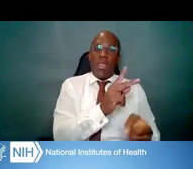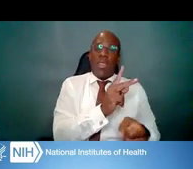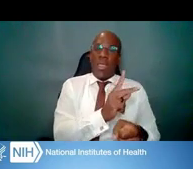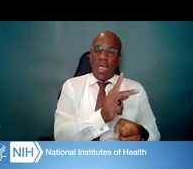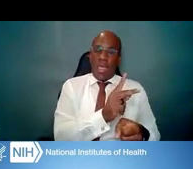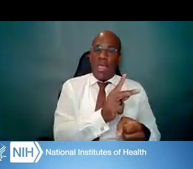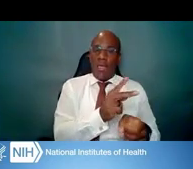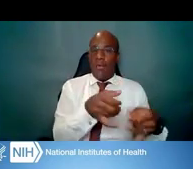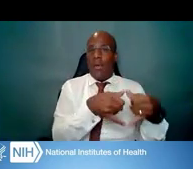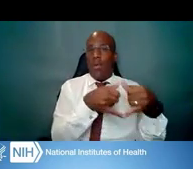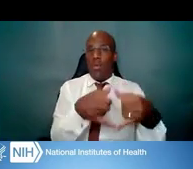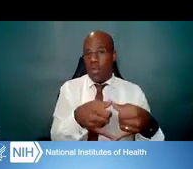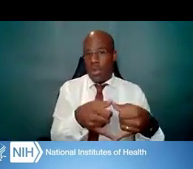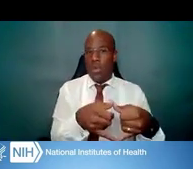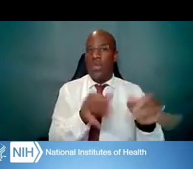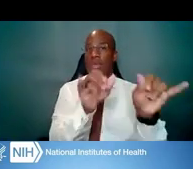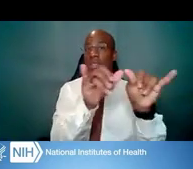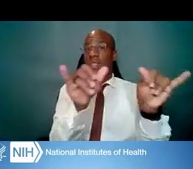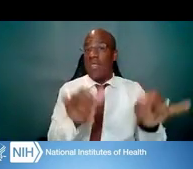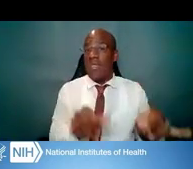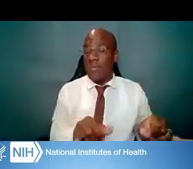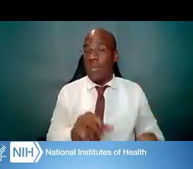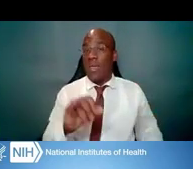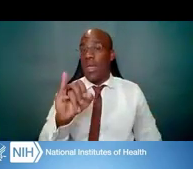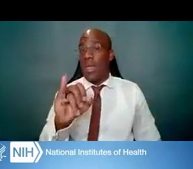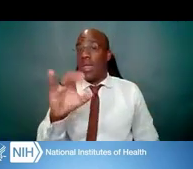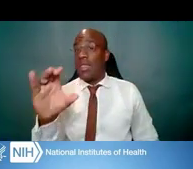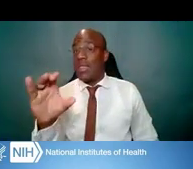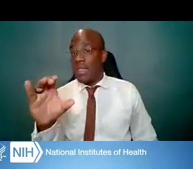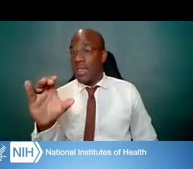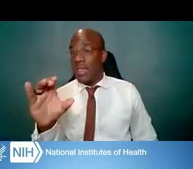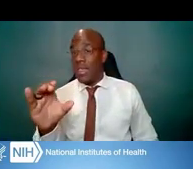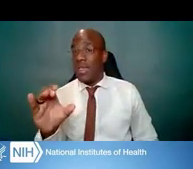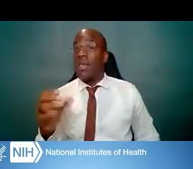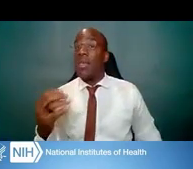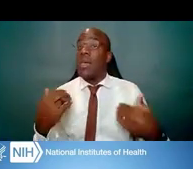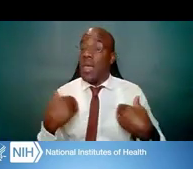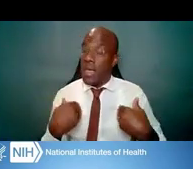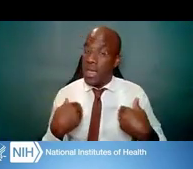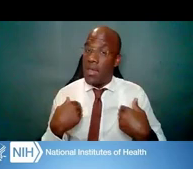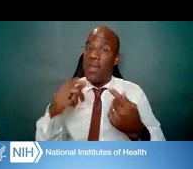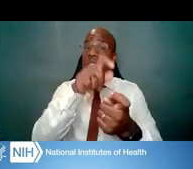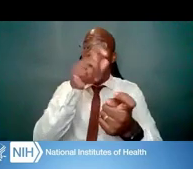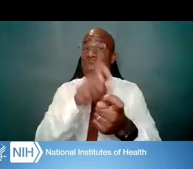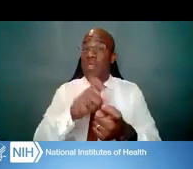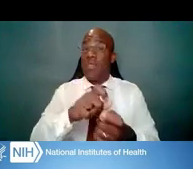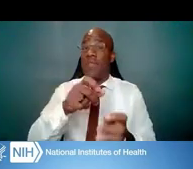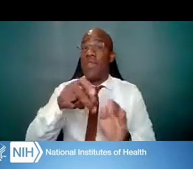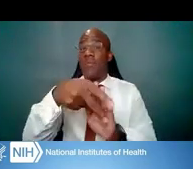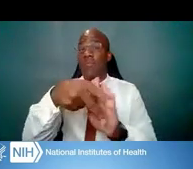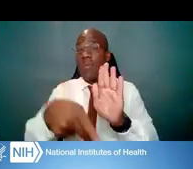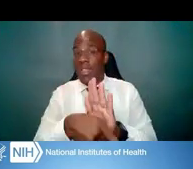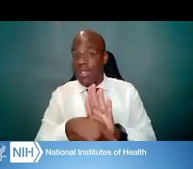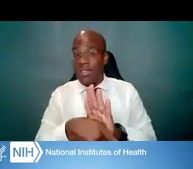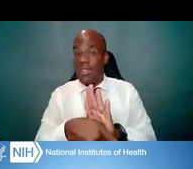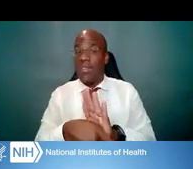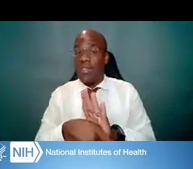And ICs may have, and do have, different specific policies pertaining to different K-awards.